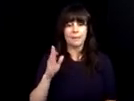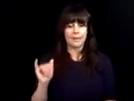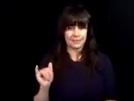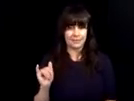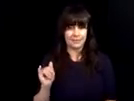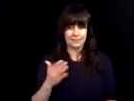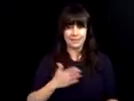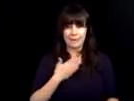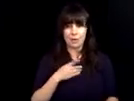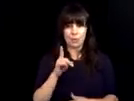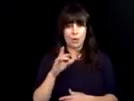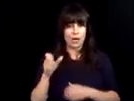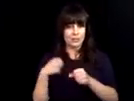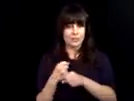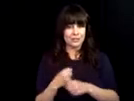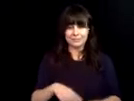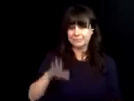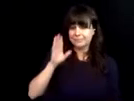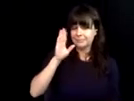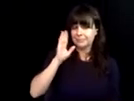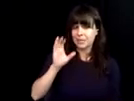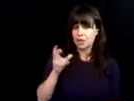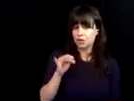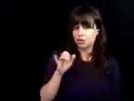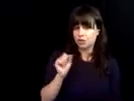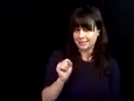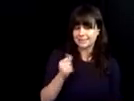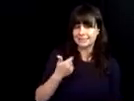you. >> Hi,